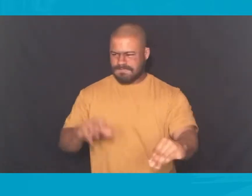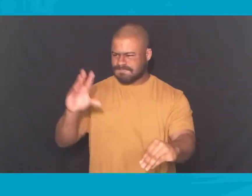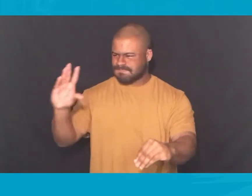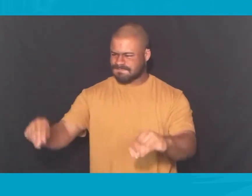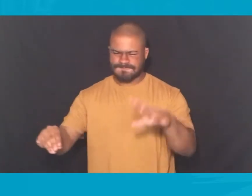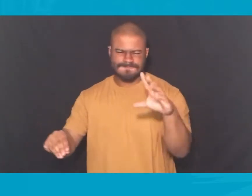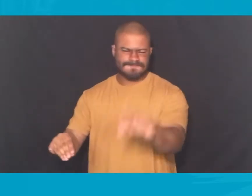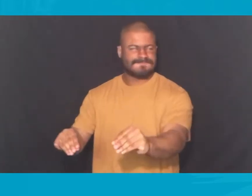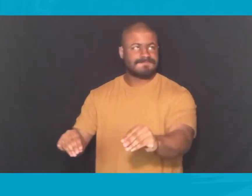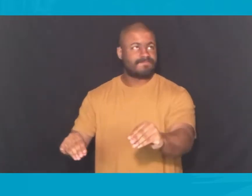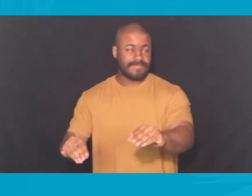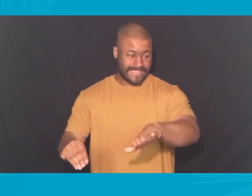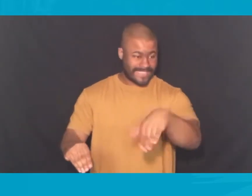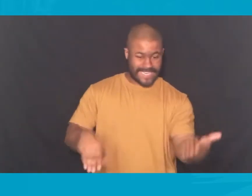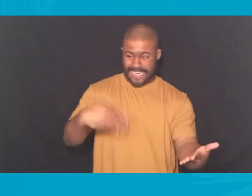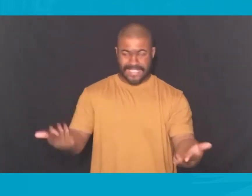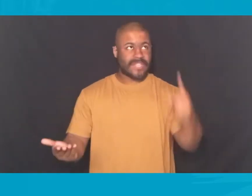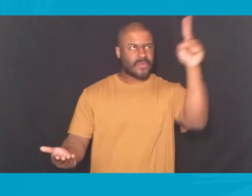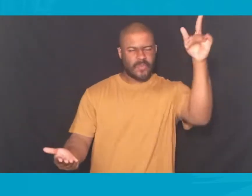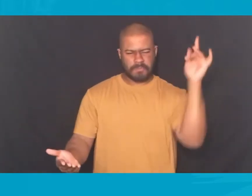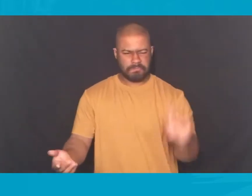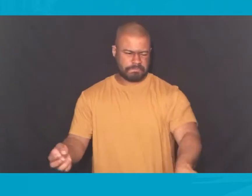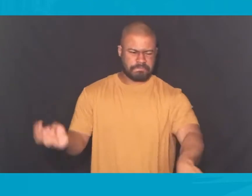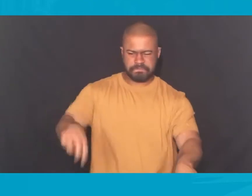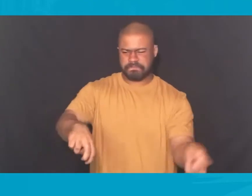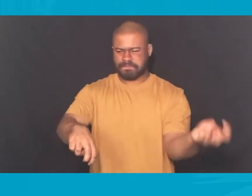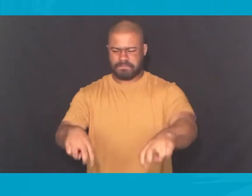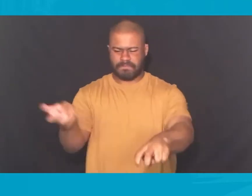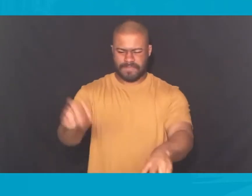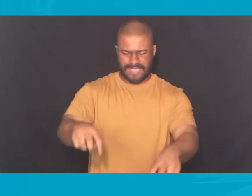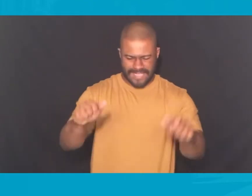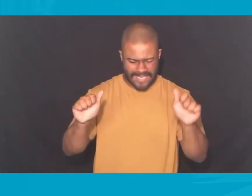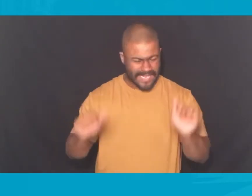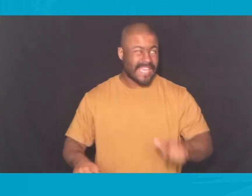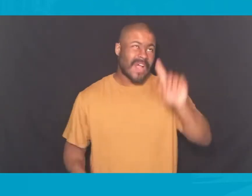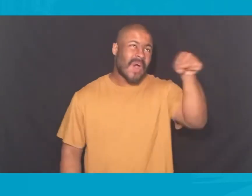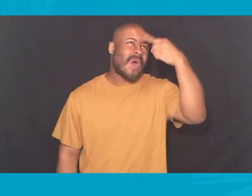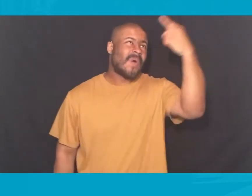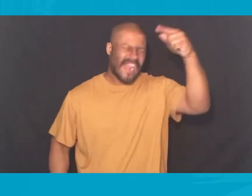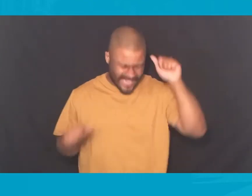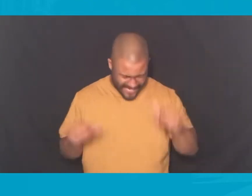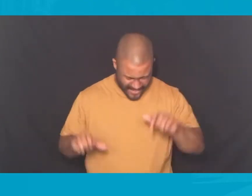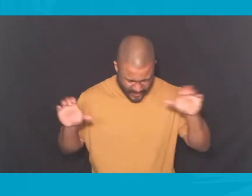Shut the mouths of lions Bring dry bones to life and